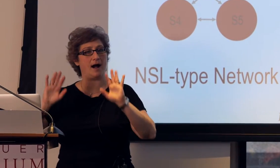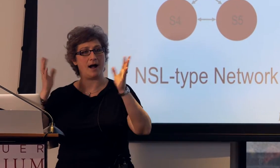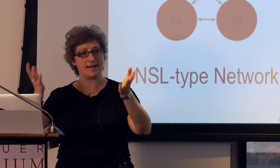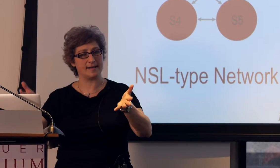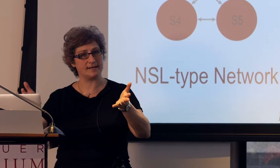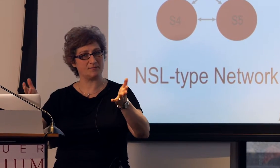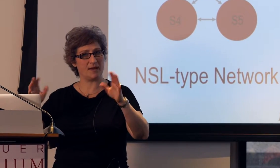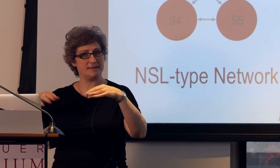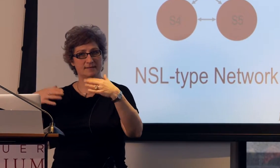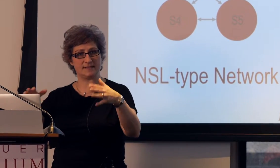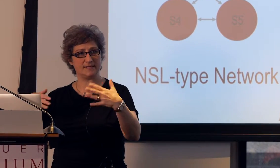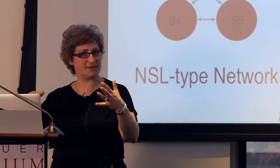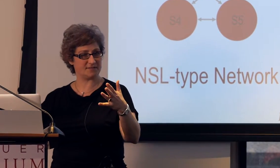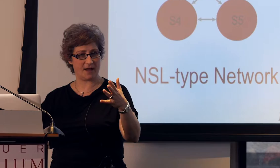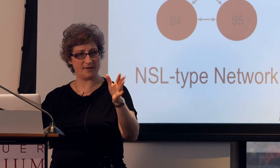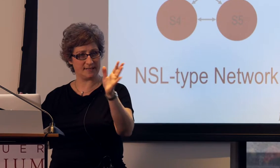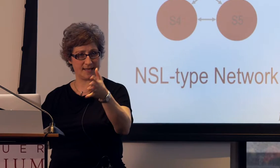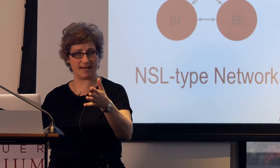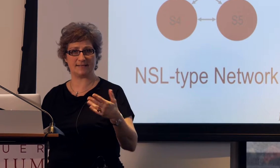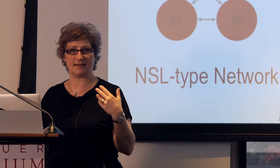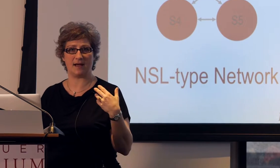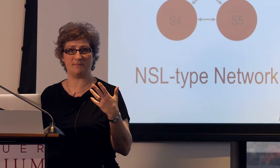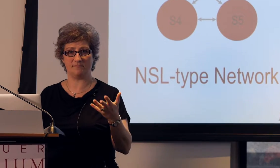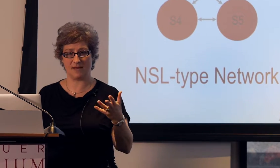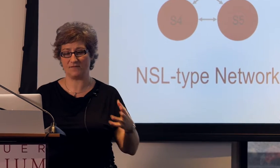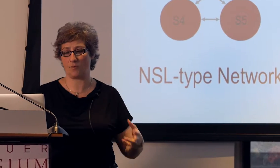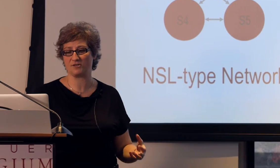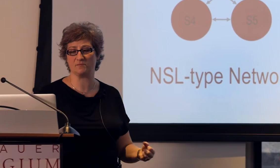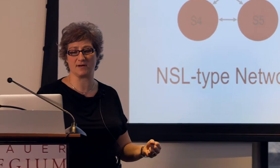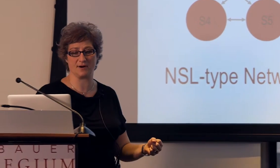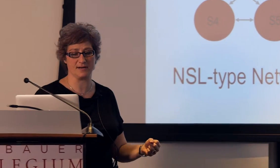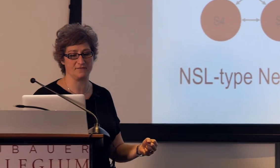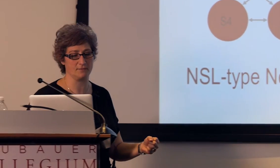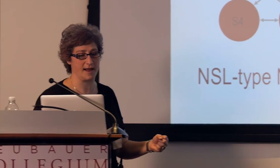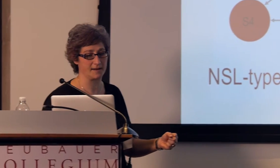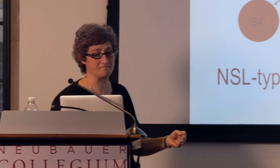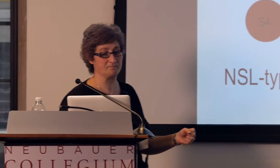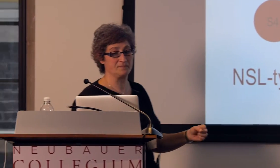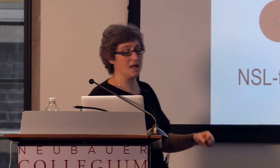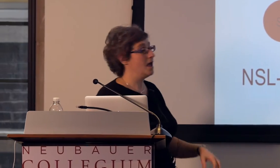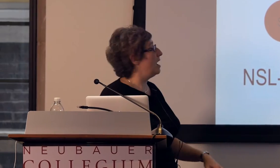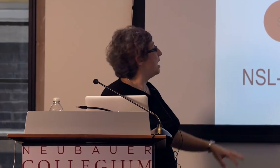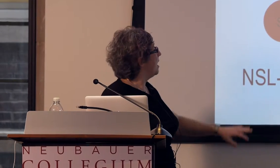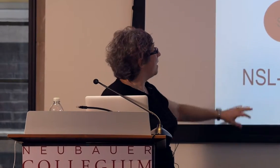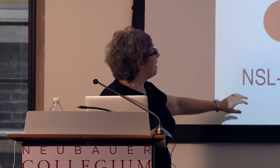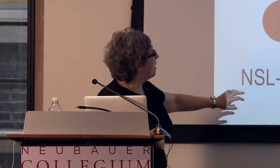I can explain the details of how we did that in the question period, if you like.